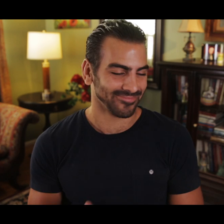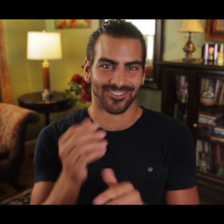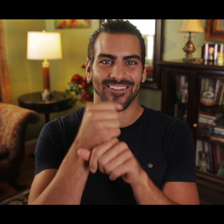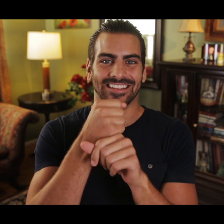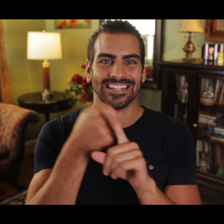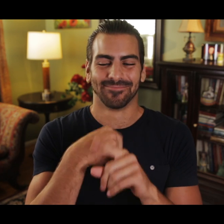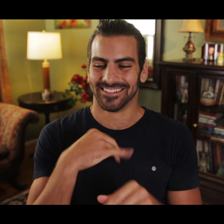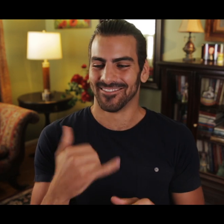The coffee’s hitting me now.